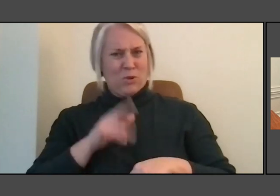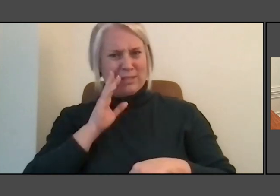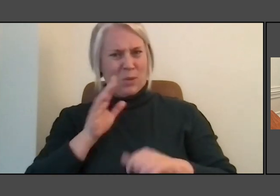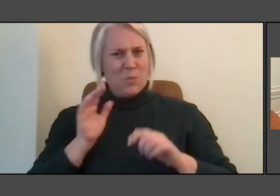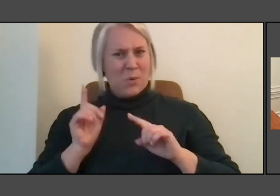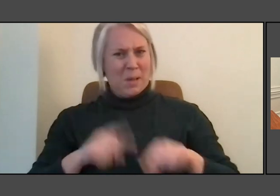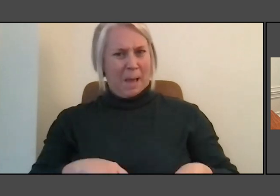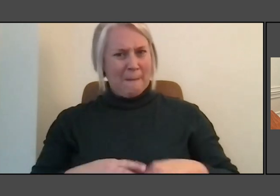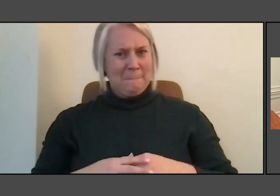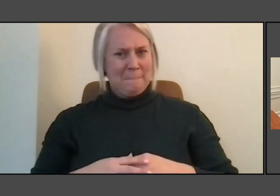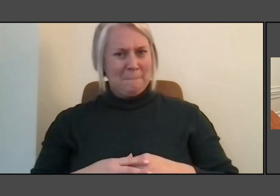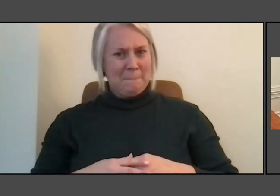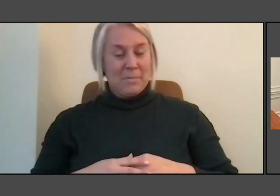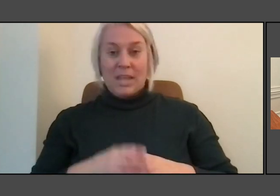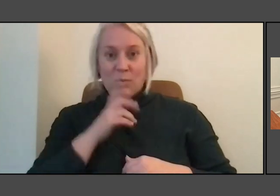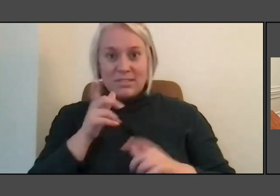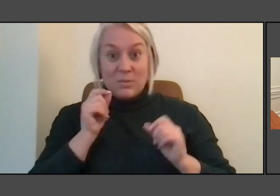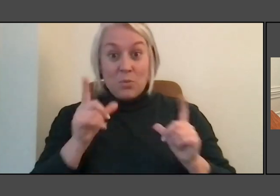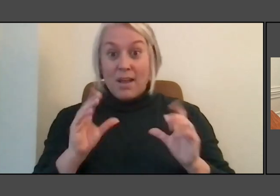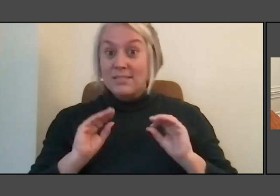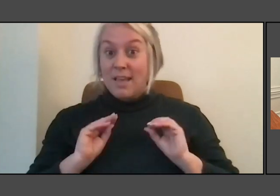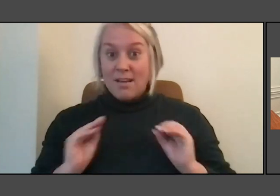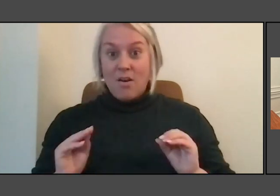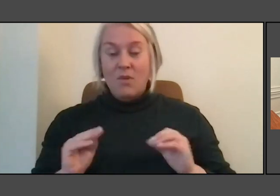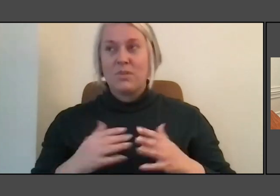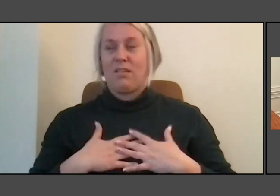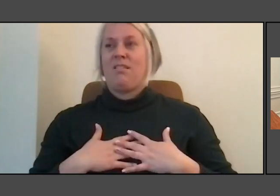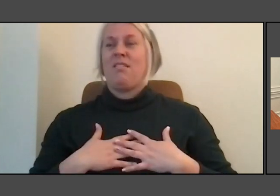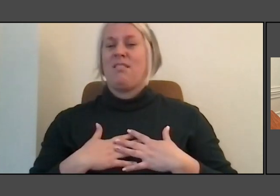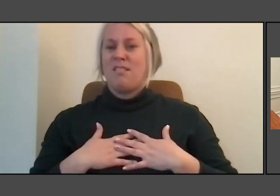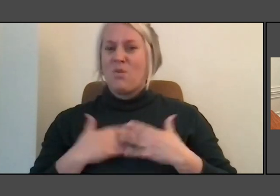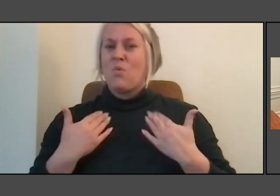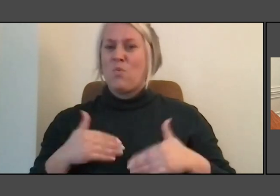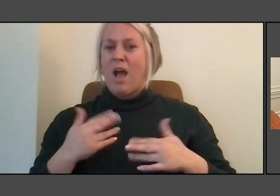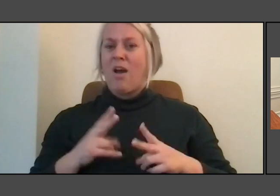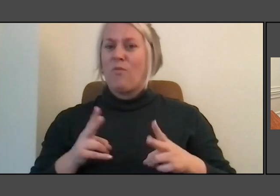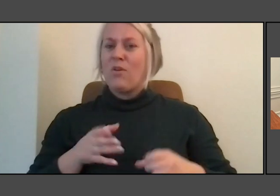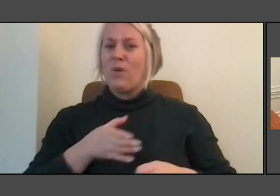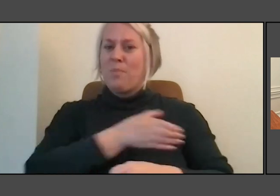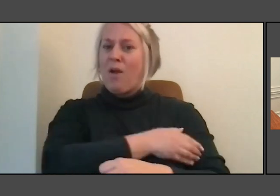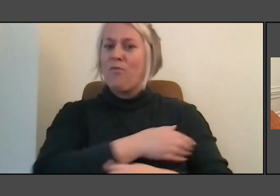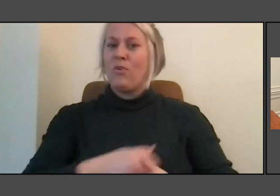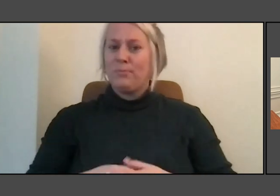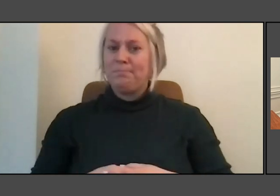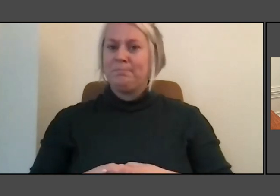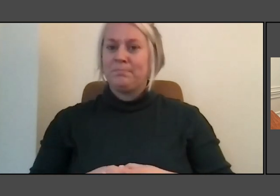I mean, that's pretty, pretty powerful. That is that really is.